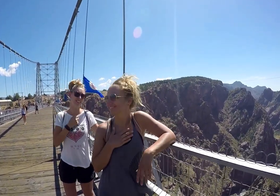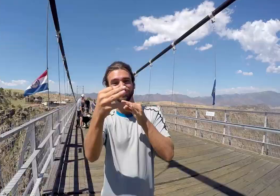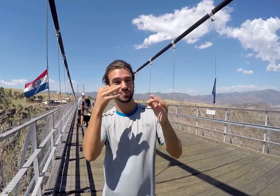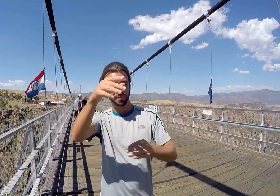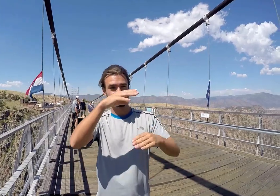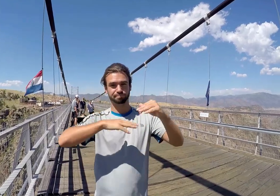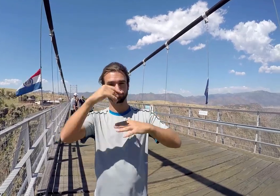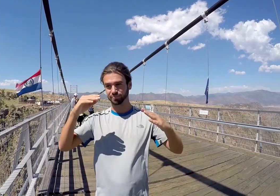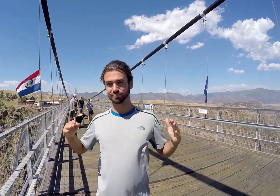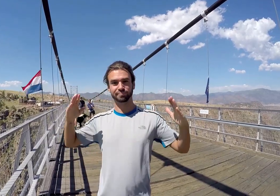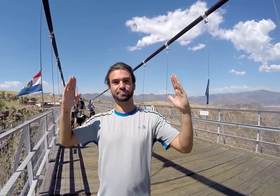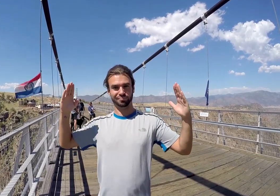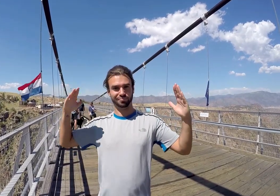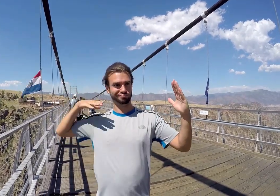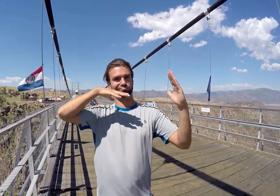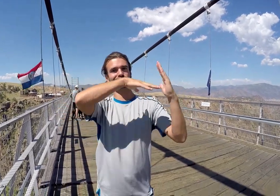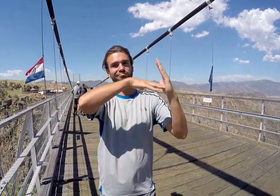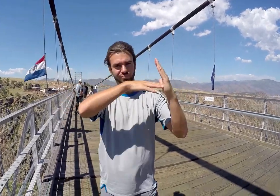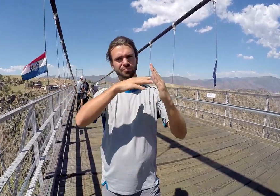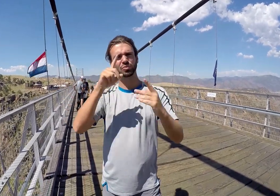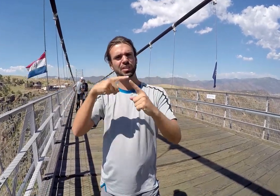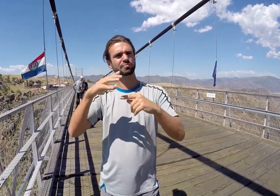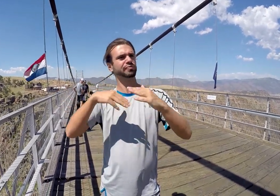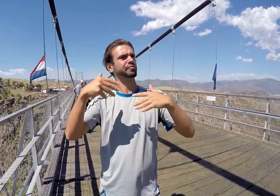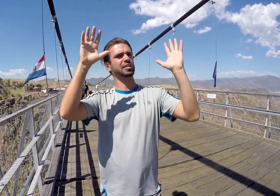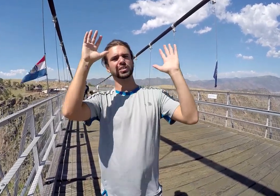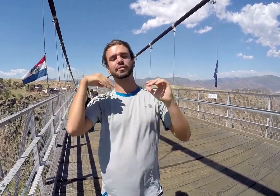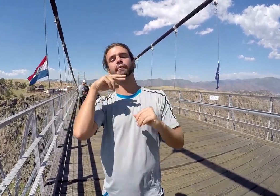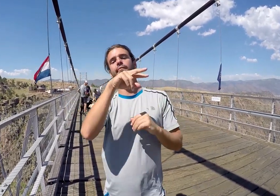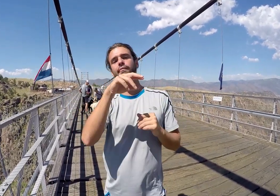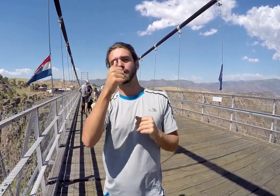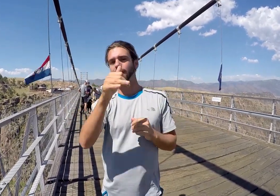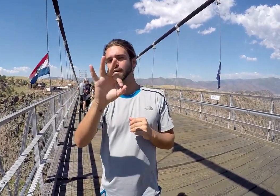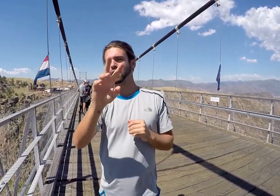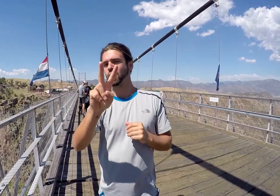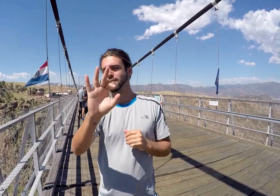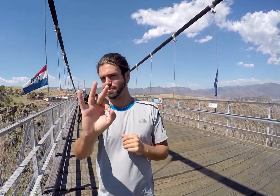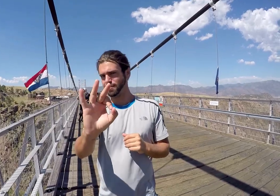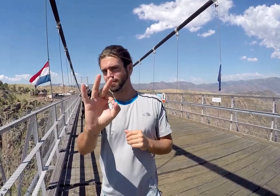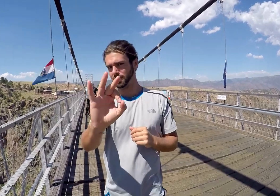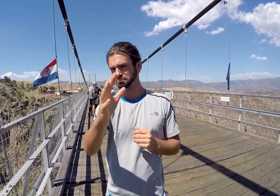Let me explain you how this bridge was built. The bridge was completed in 1929.